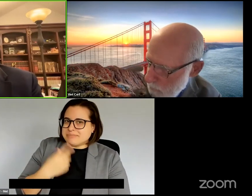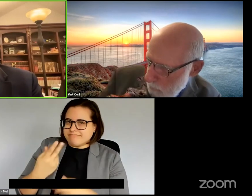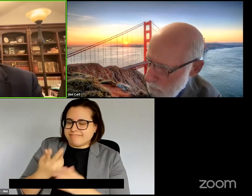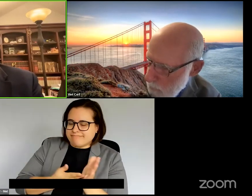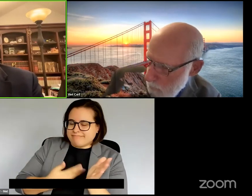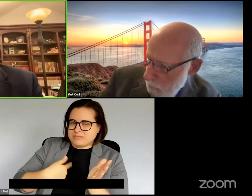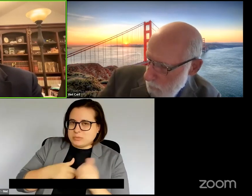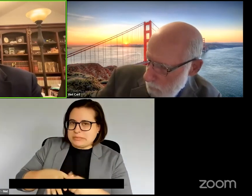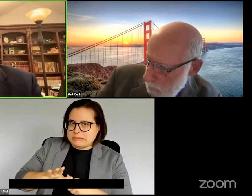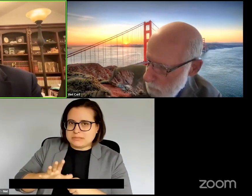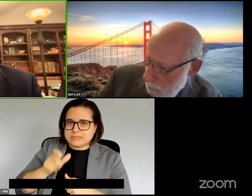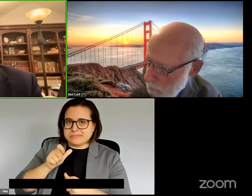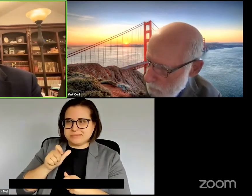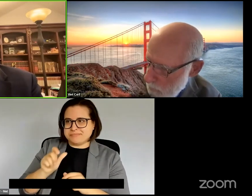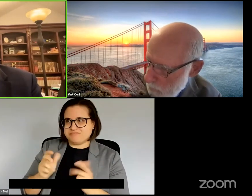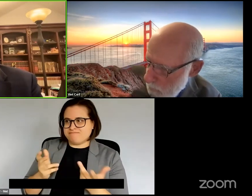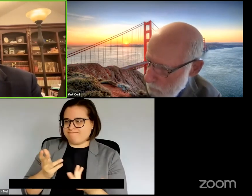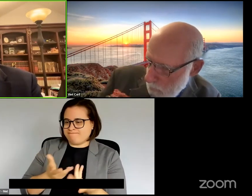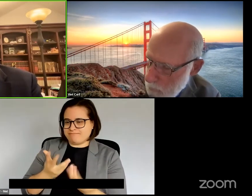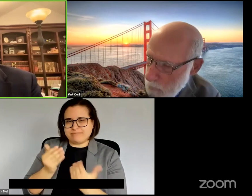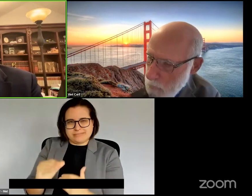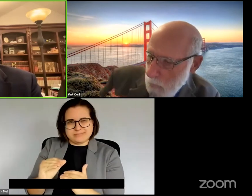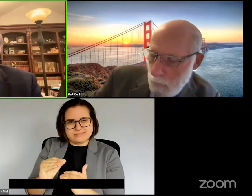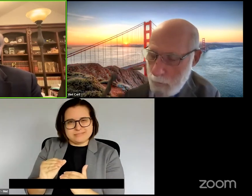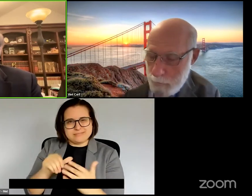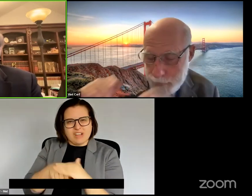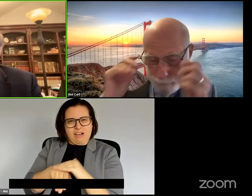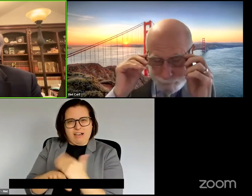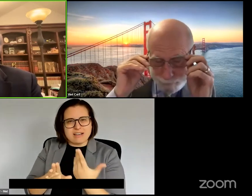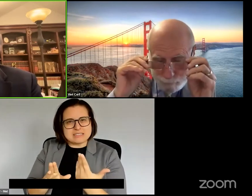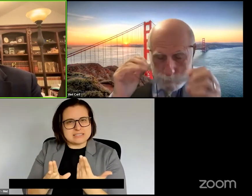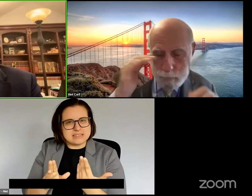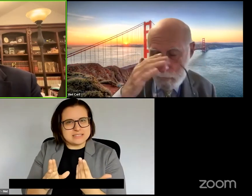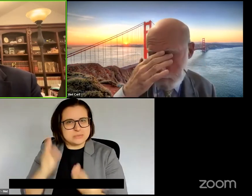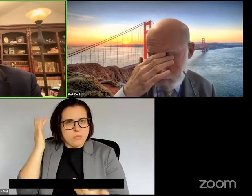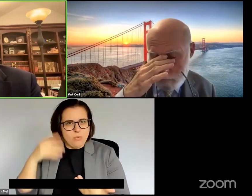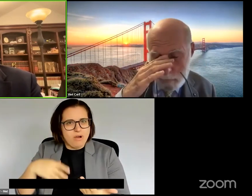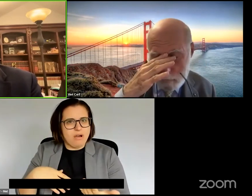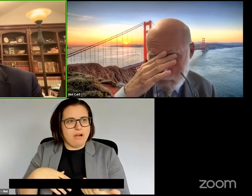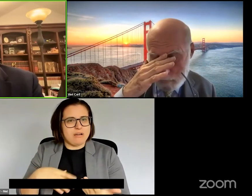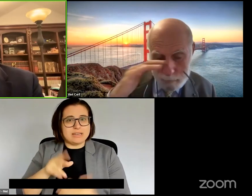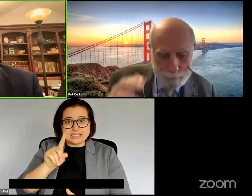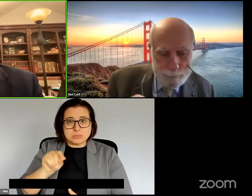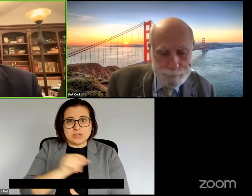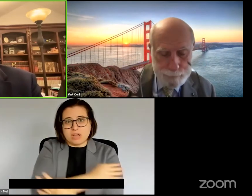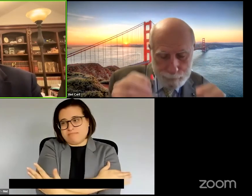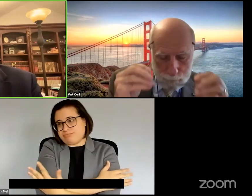good access for the full spectrum of different types, degrees and combinations of cognitive